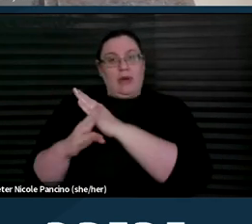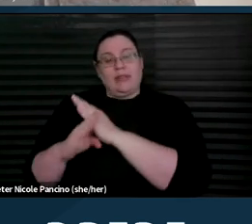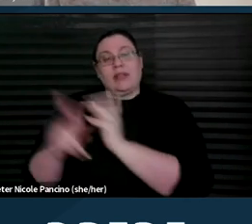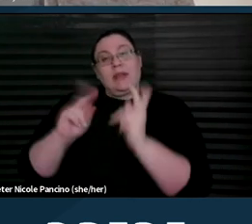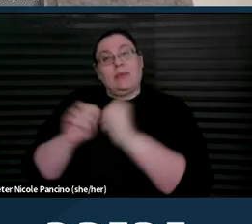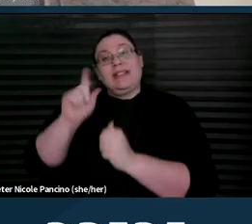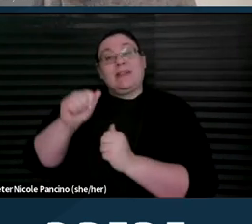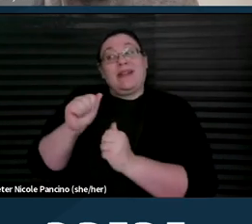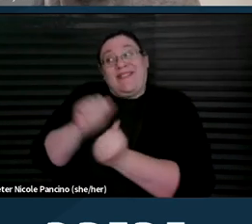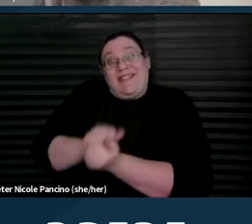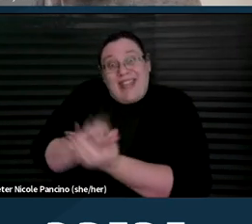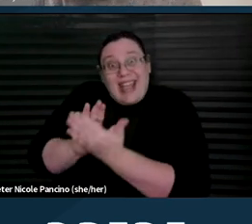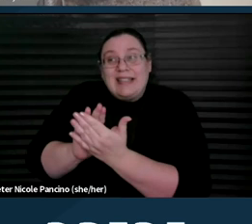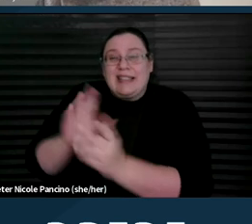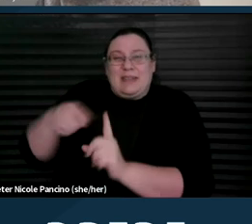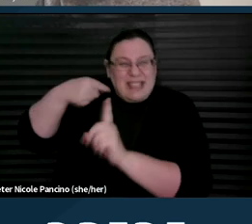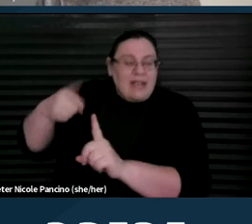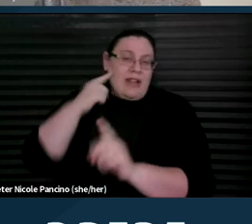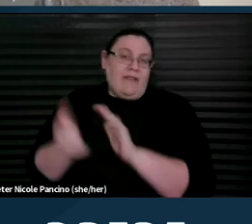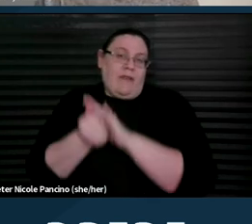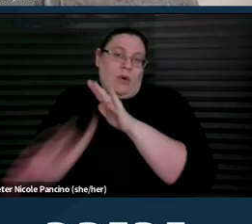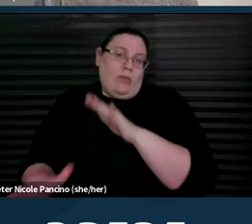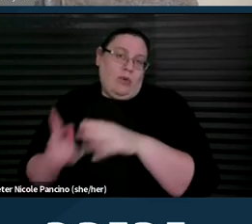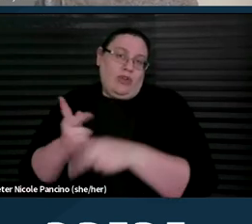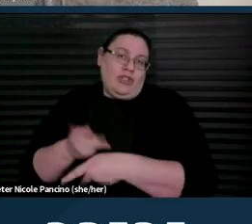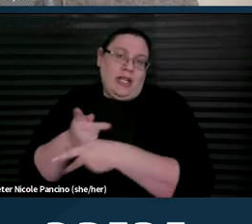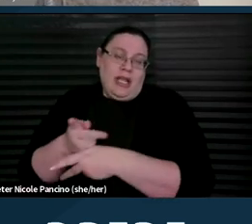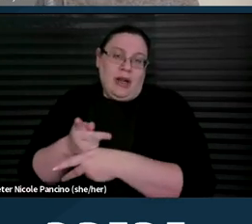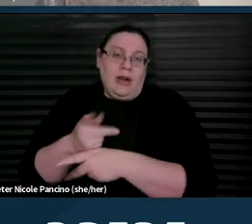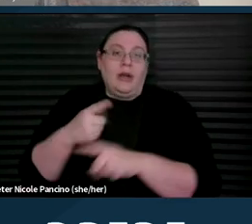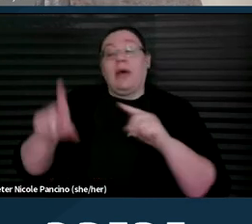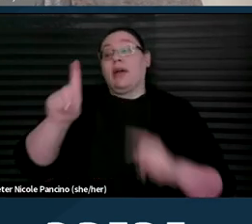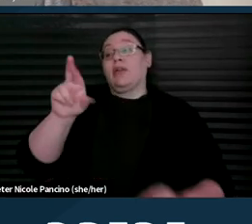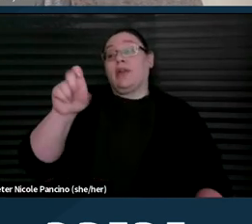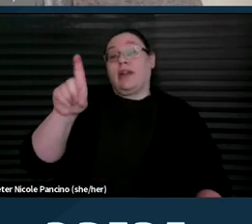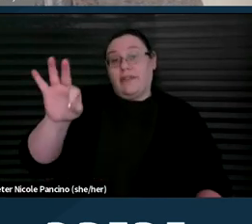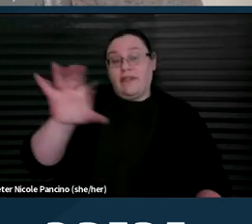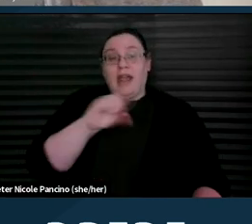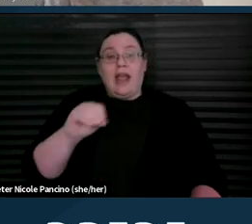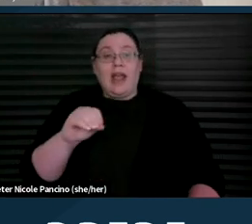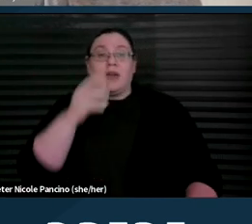when seeking abortion care specifically, but DREDF and Women Enabled International are currently